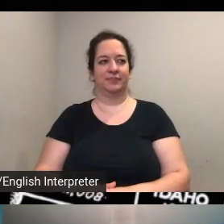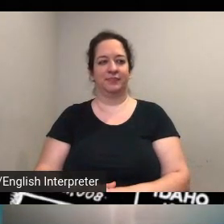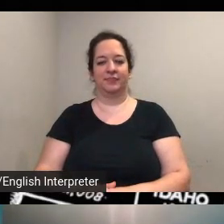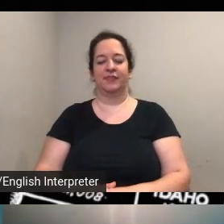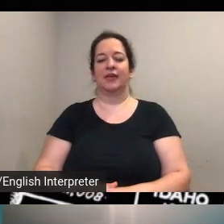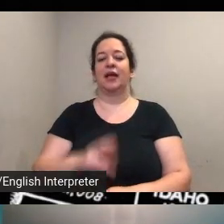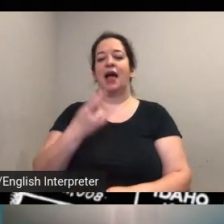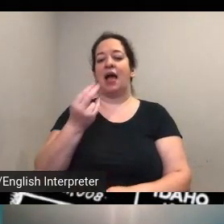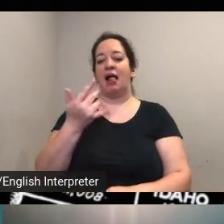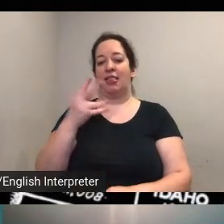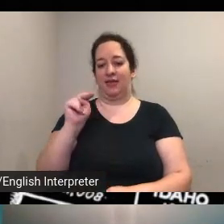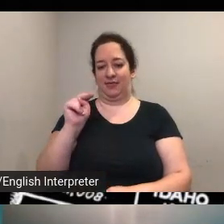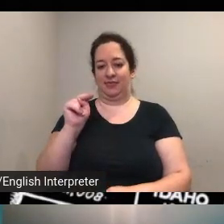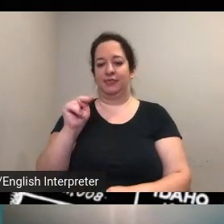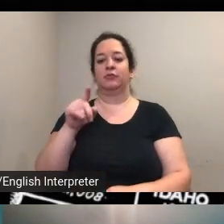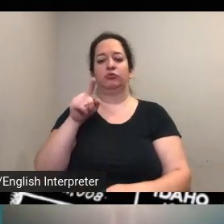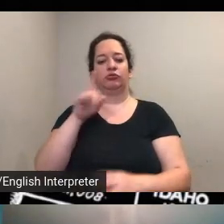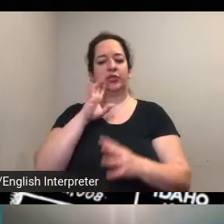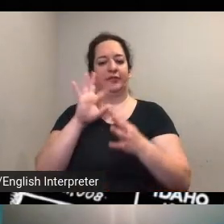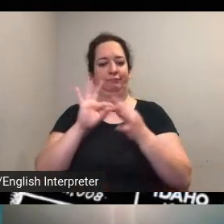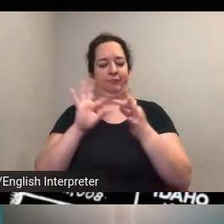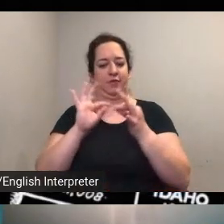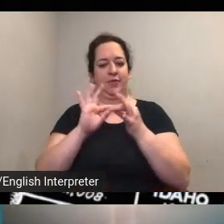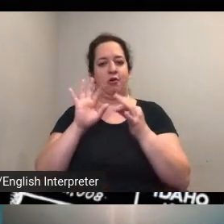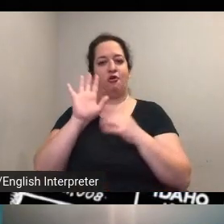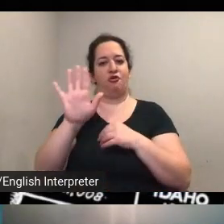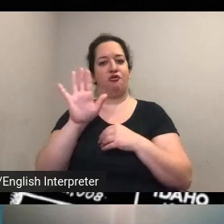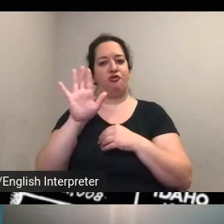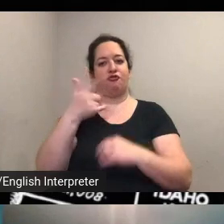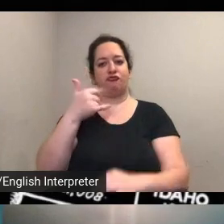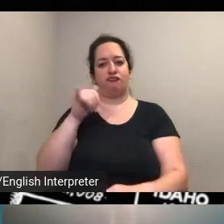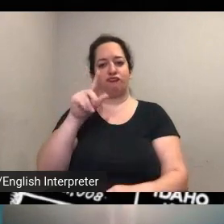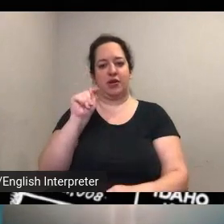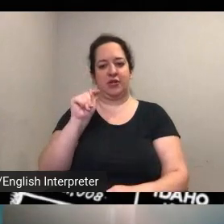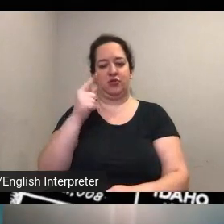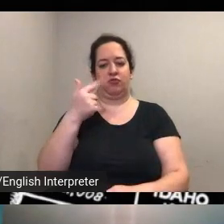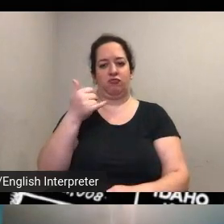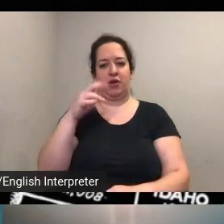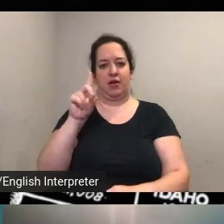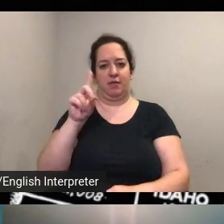chimed in that her great grandmother mamie rollston bitzer who was born in